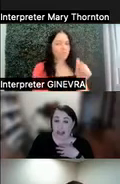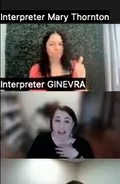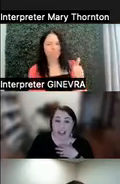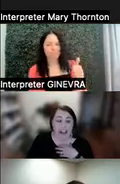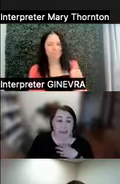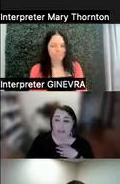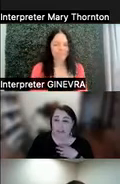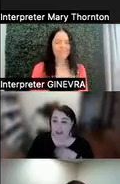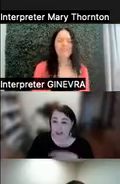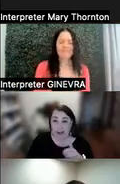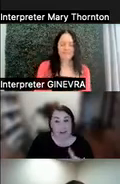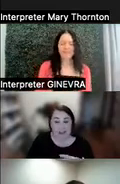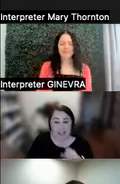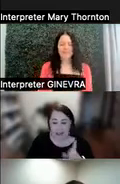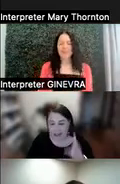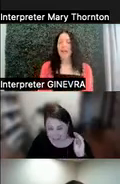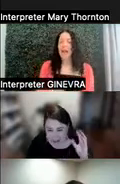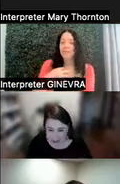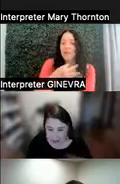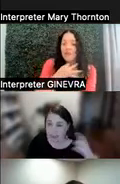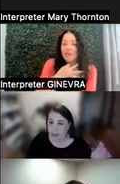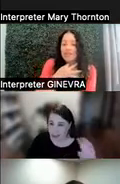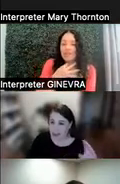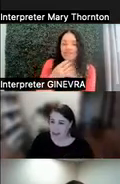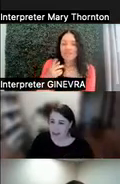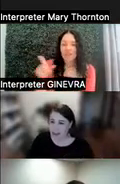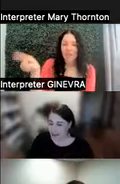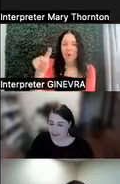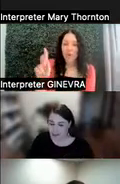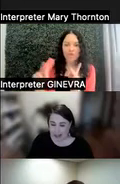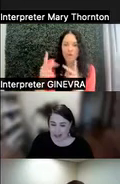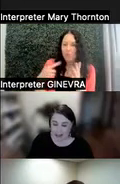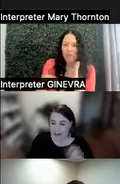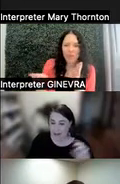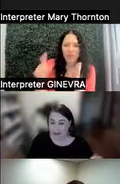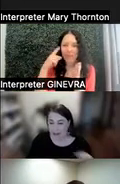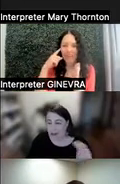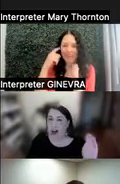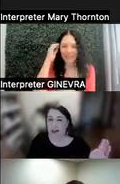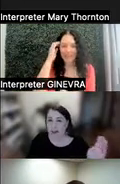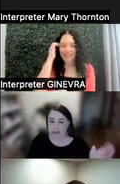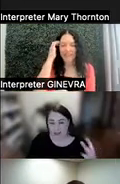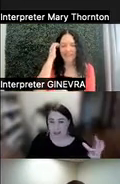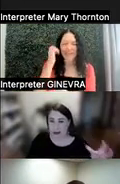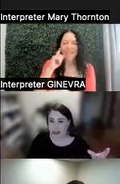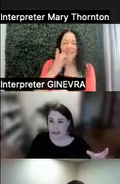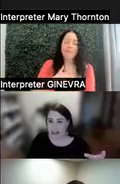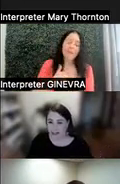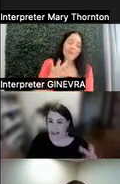Yeah, and I would be curious what those folks think about this-- one of my comically favorite parts of reading